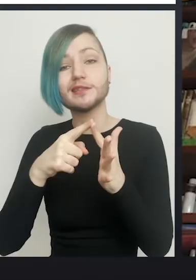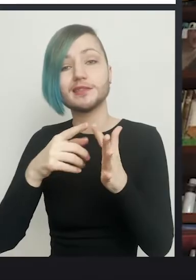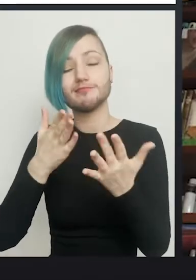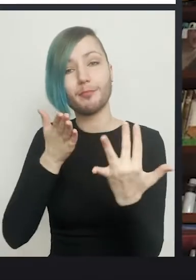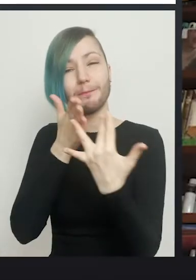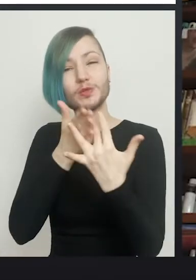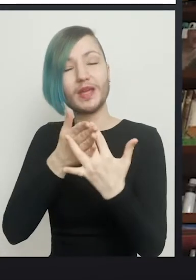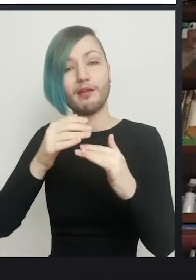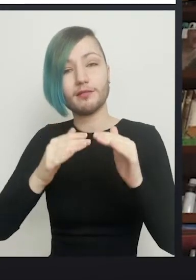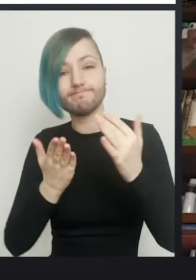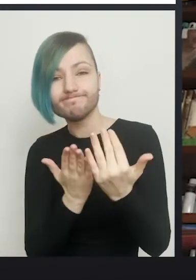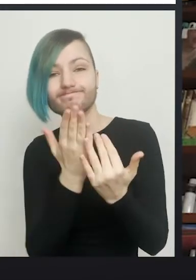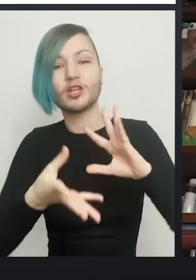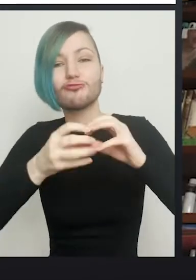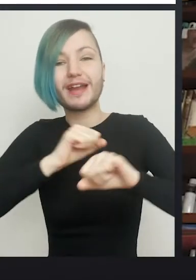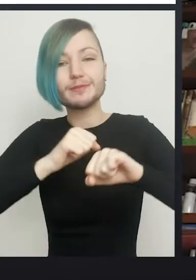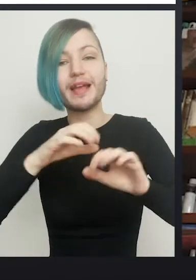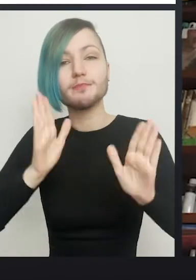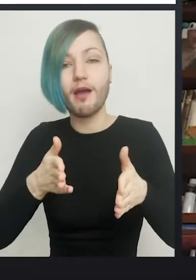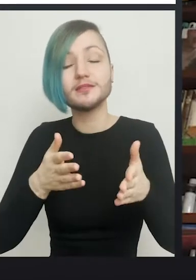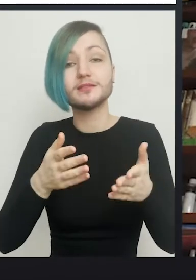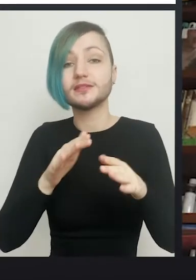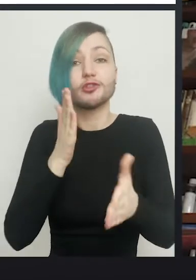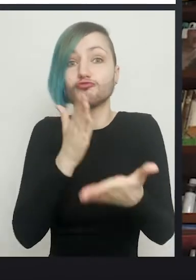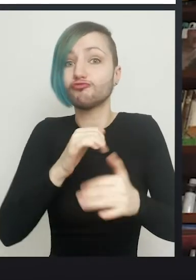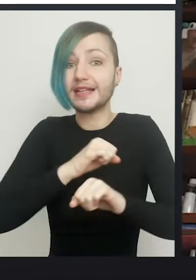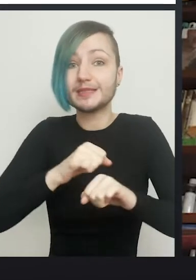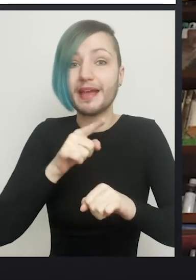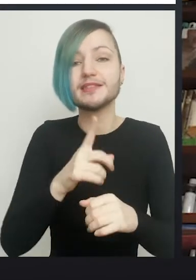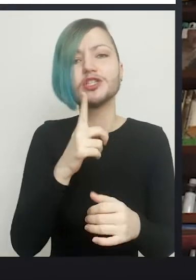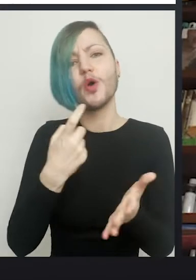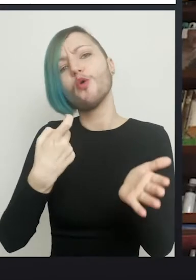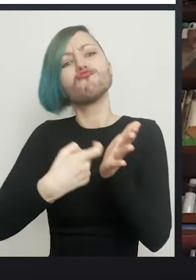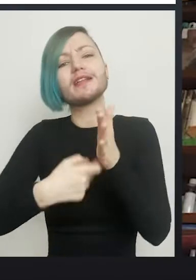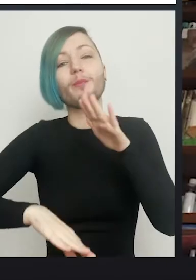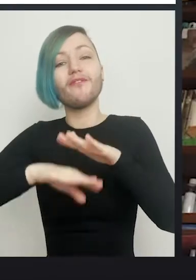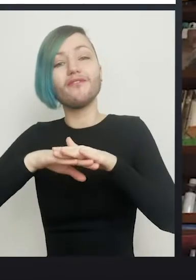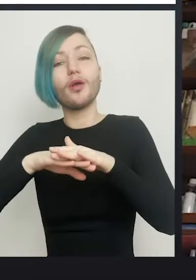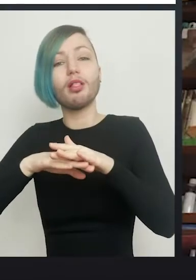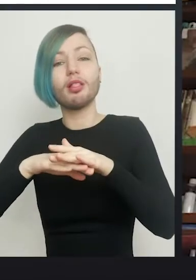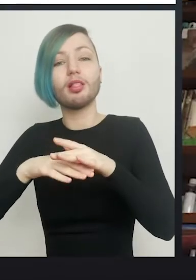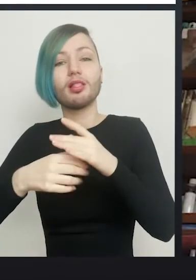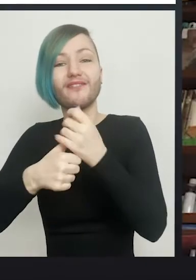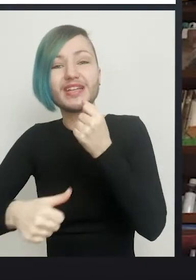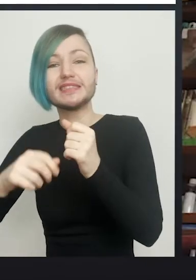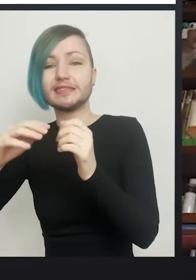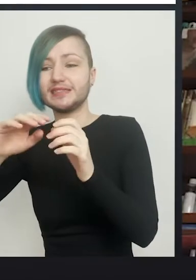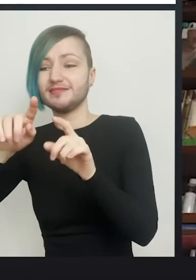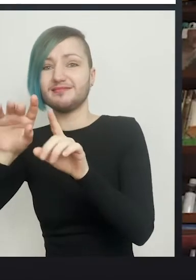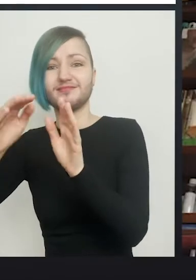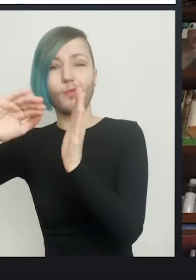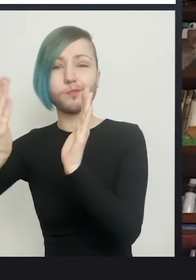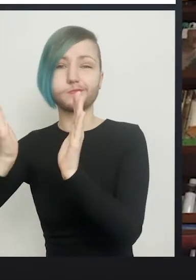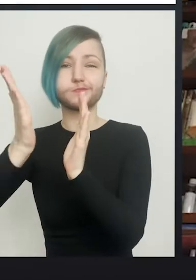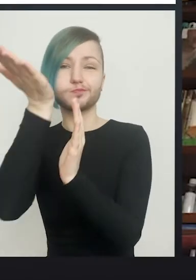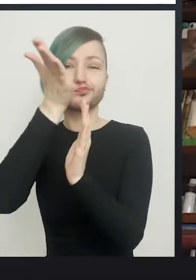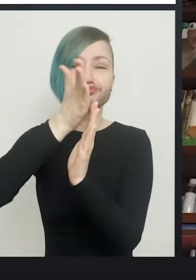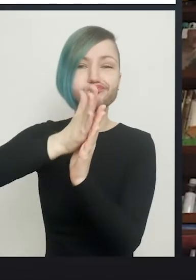the rectum full of faeces bulging forward into the operative field is a risk that you don't want.